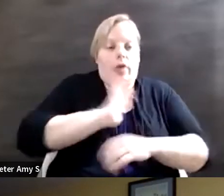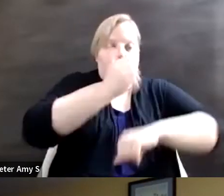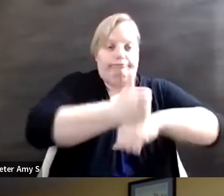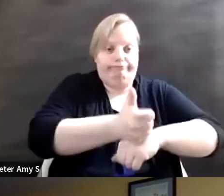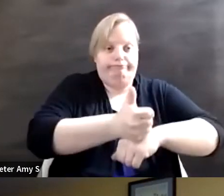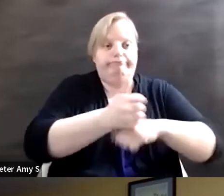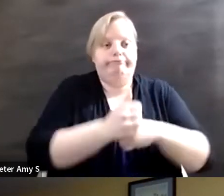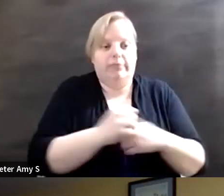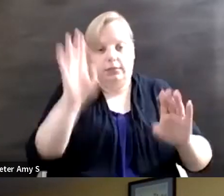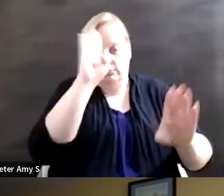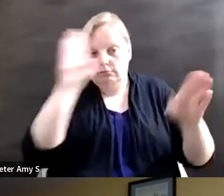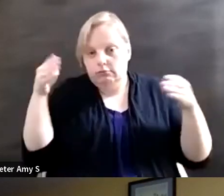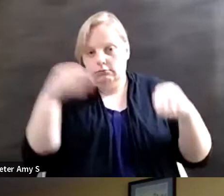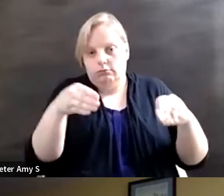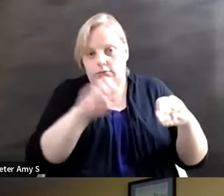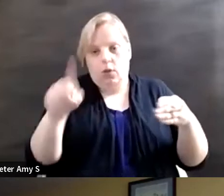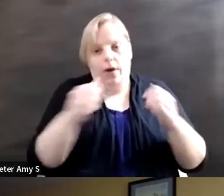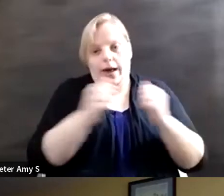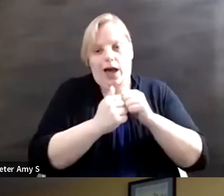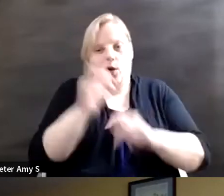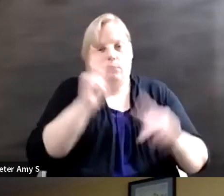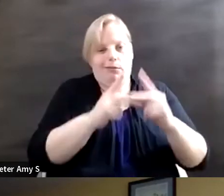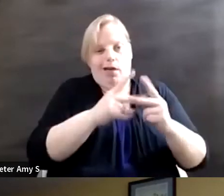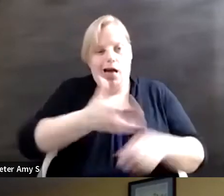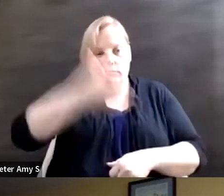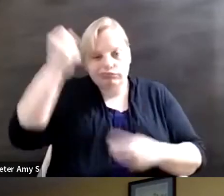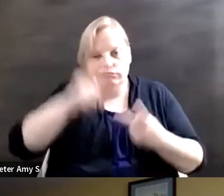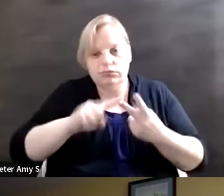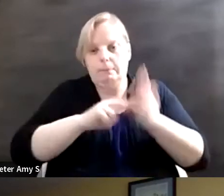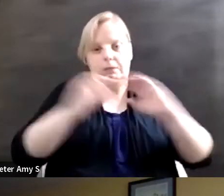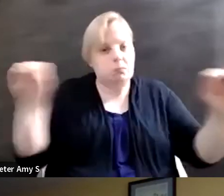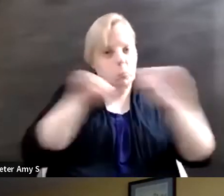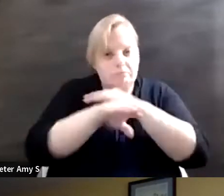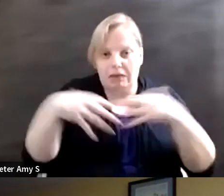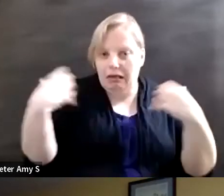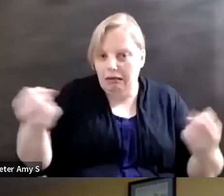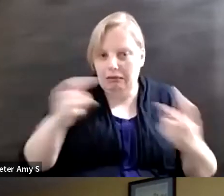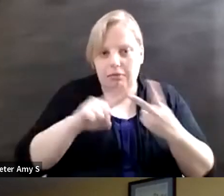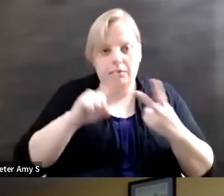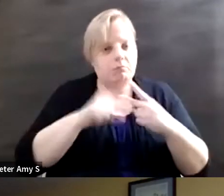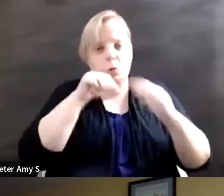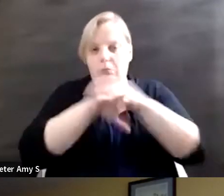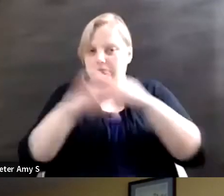focused on deprivation, so for example, access to health, access to education, access to water,